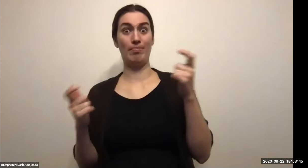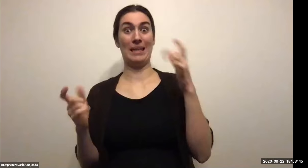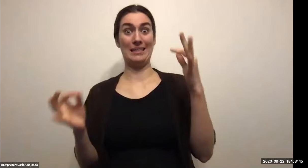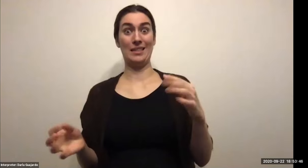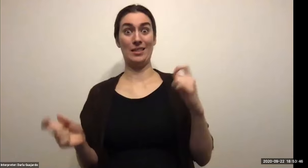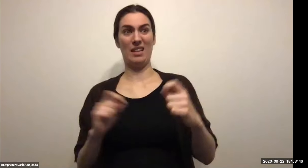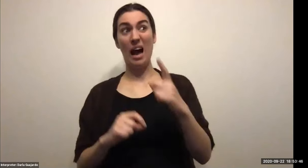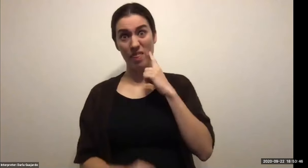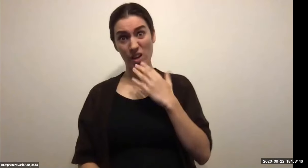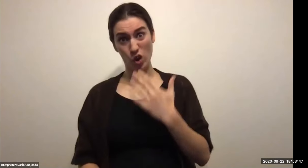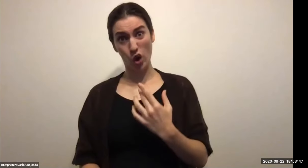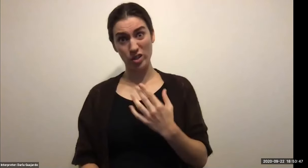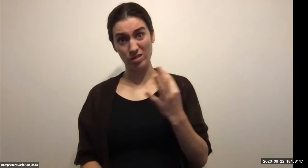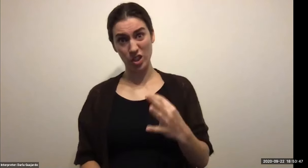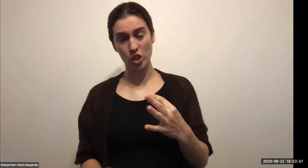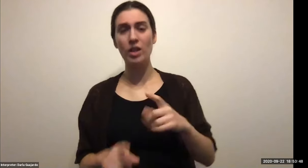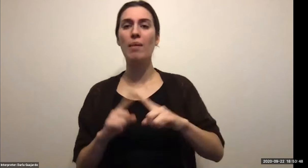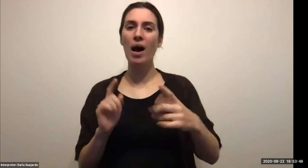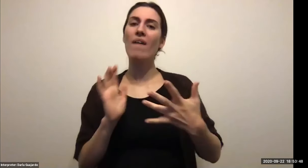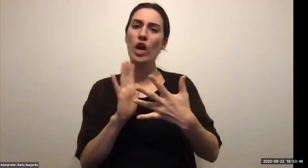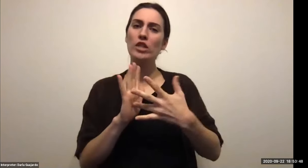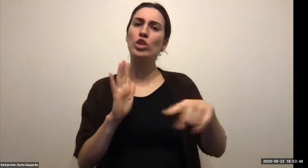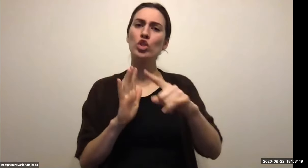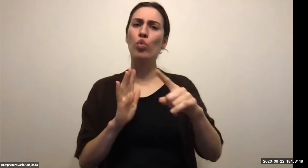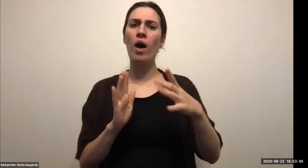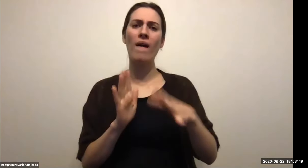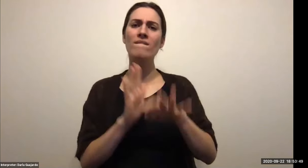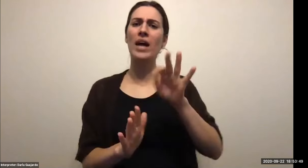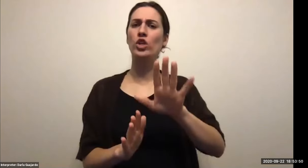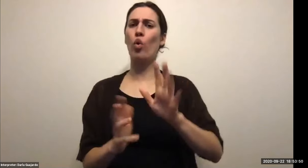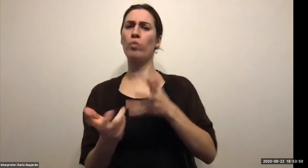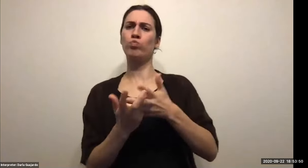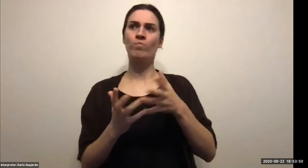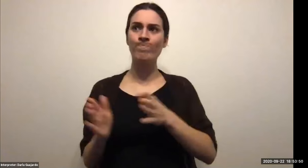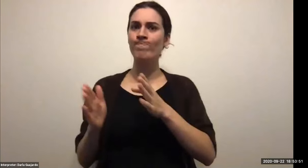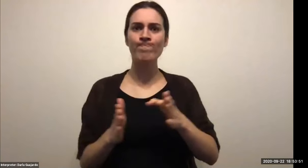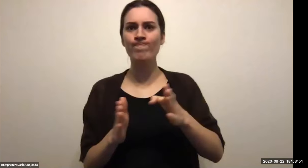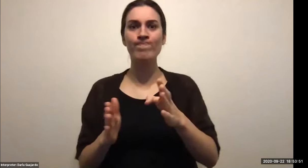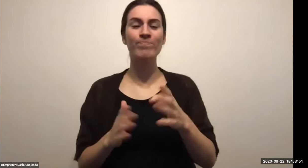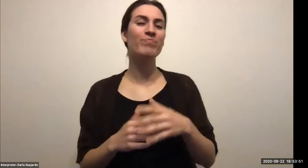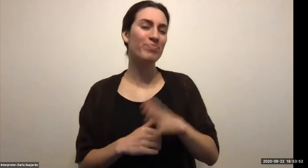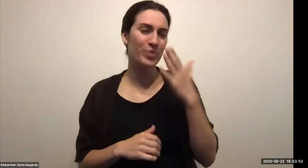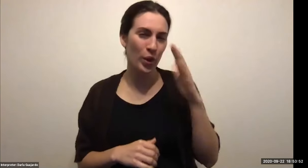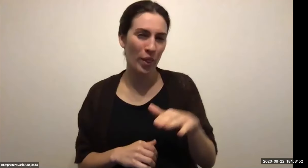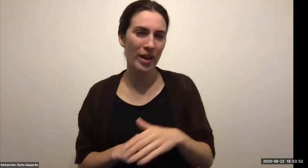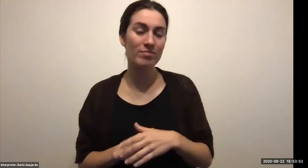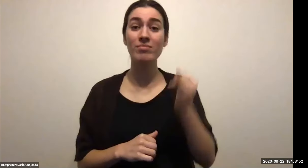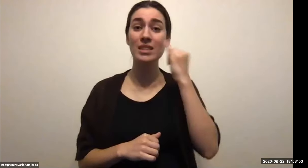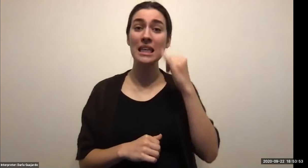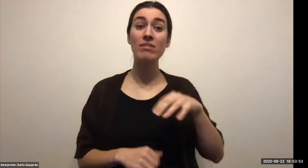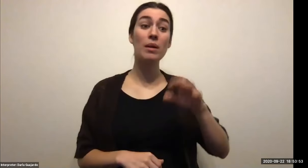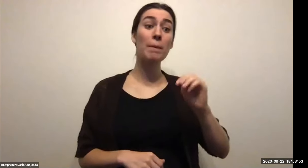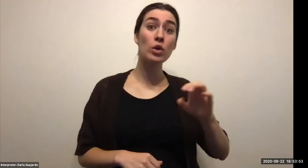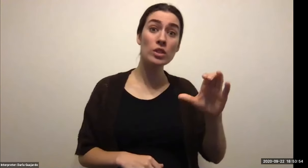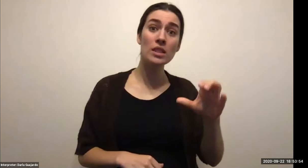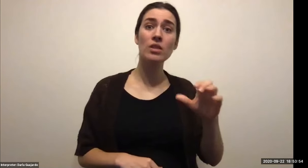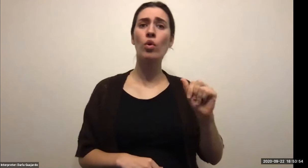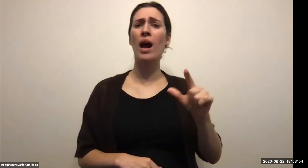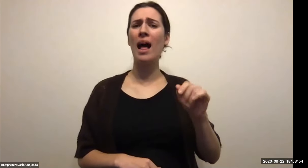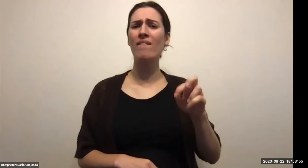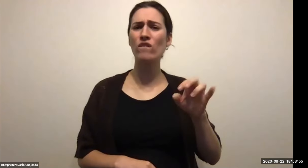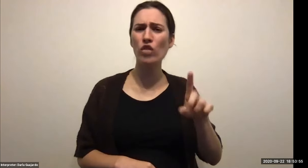Keith Wolling: A couple things that will get their attention that you know that you've done your research. So I'm preaching to the choir, but start right after Christmas, it's going to take longer.